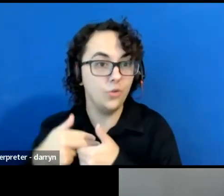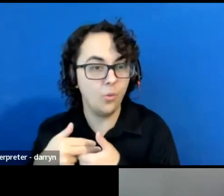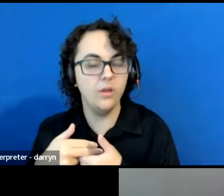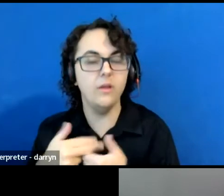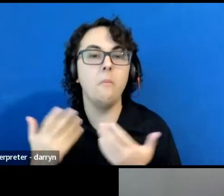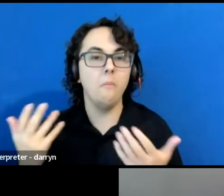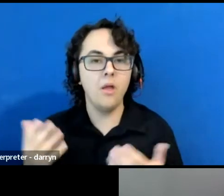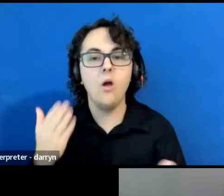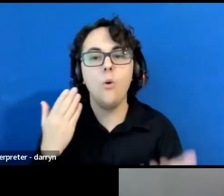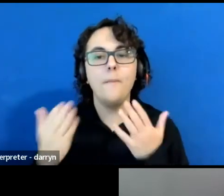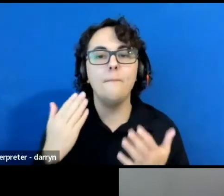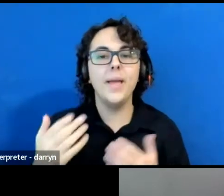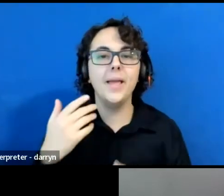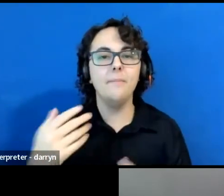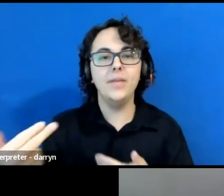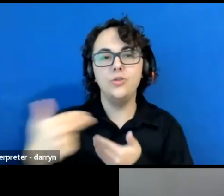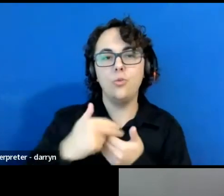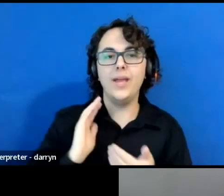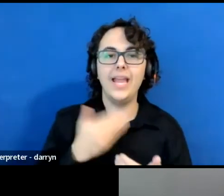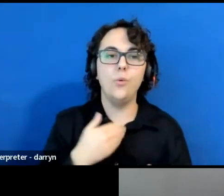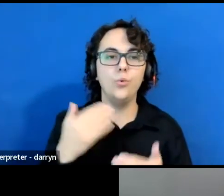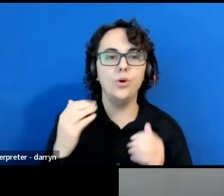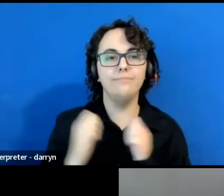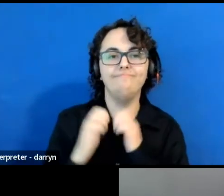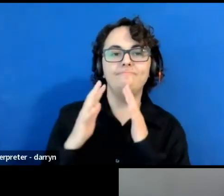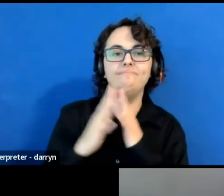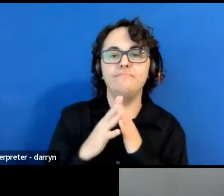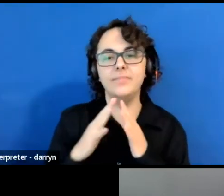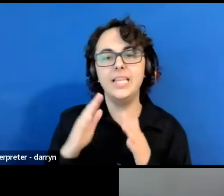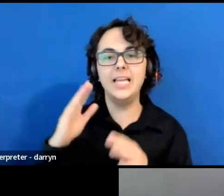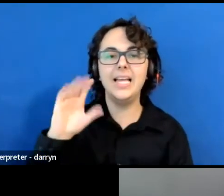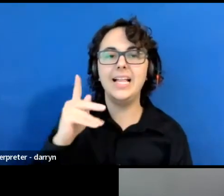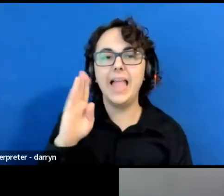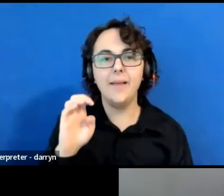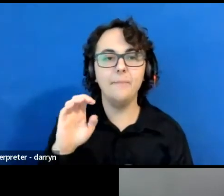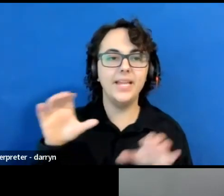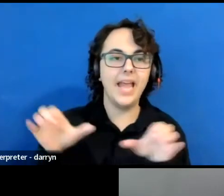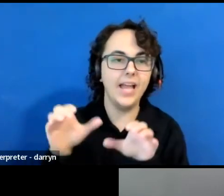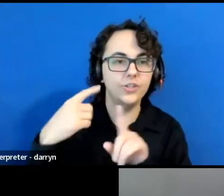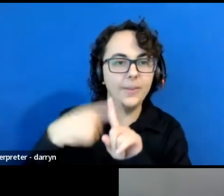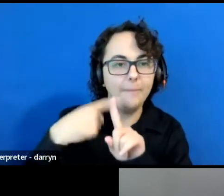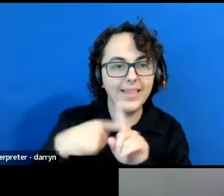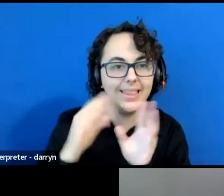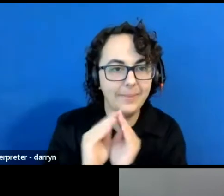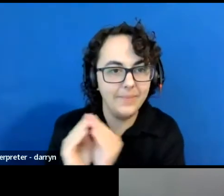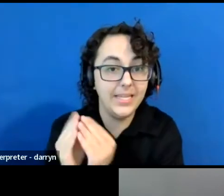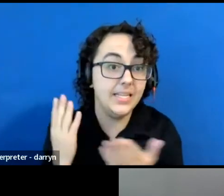launched climate action monthly meetings. I know that many of you who are here with us today